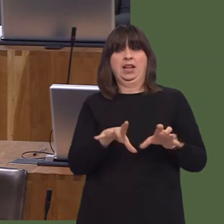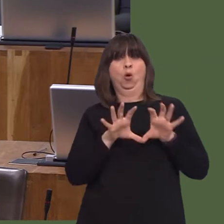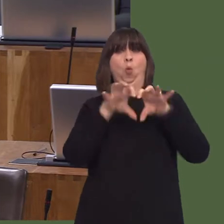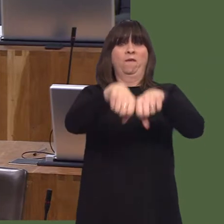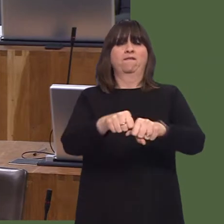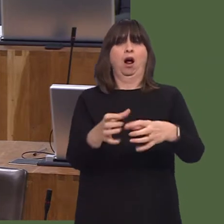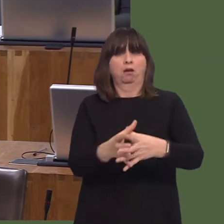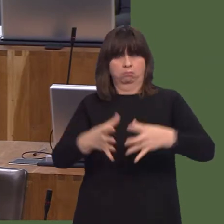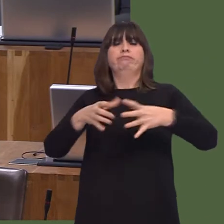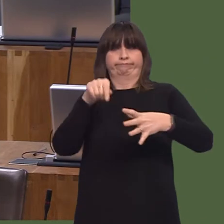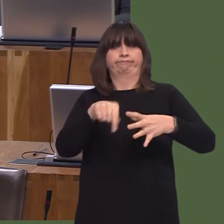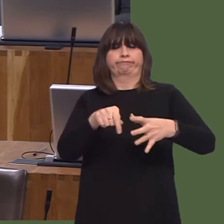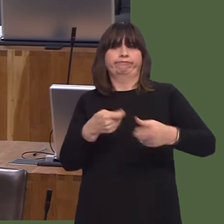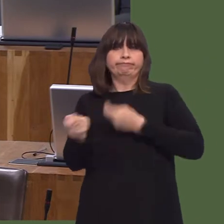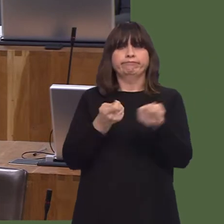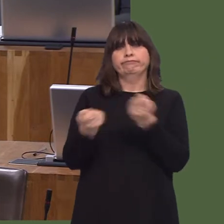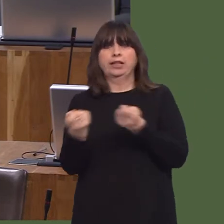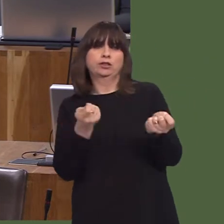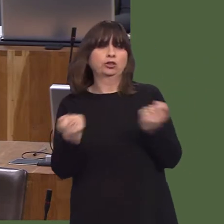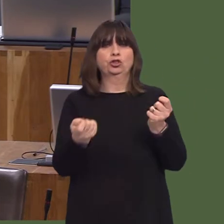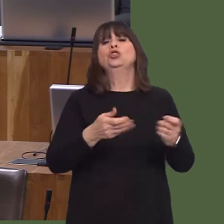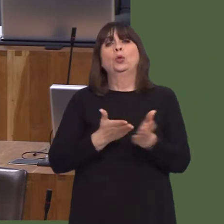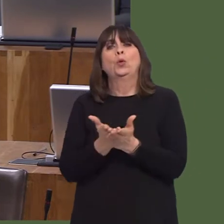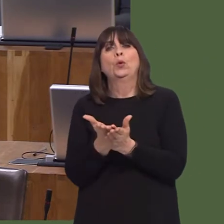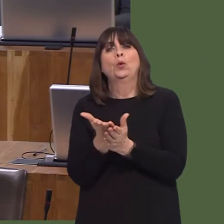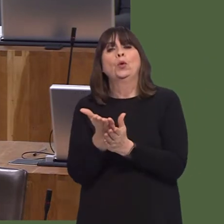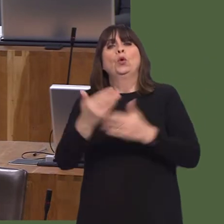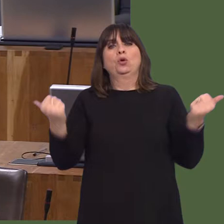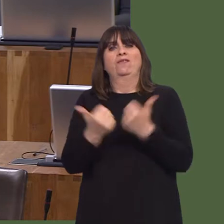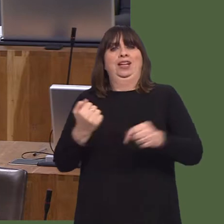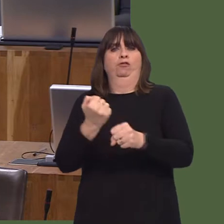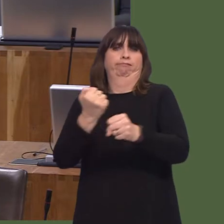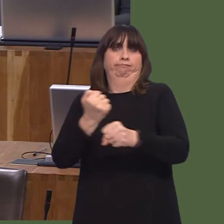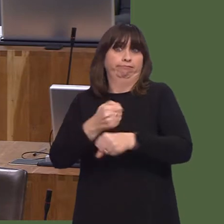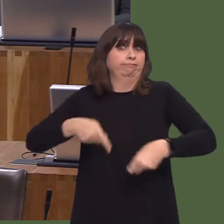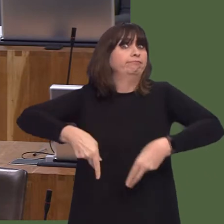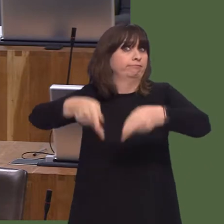There are issues there. There are issues in terms of how empowered shareholders are.